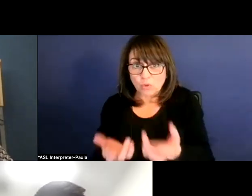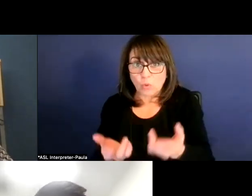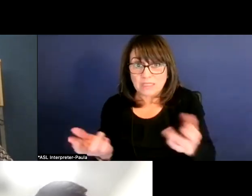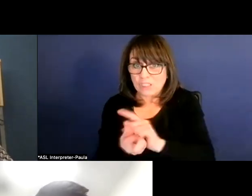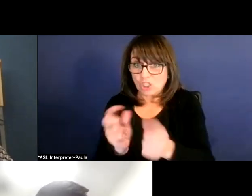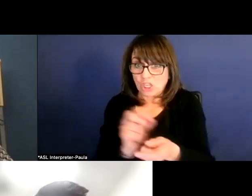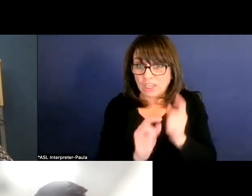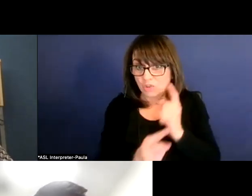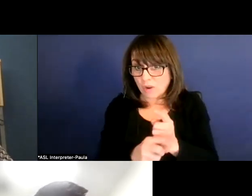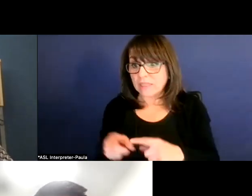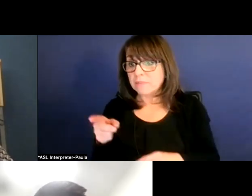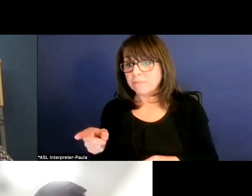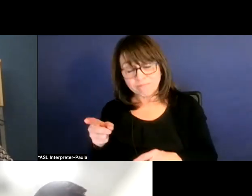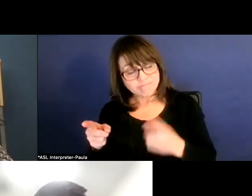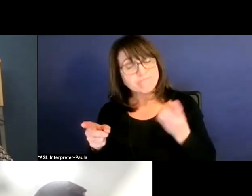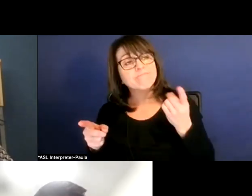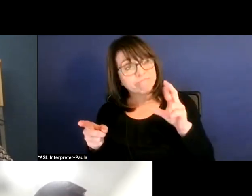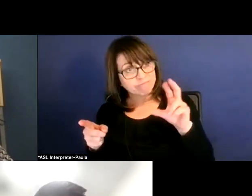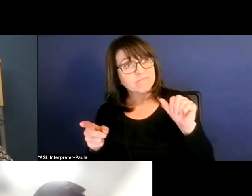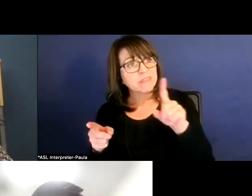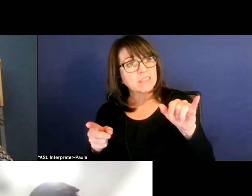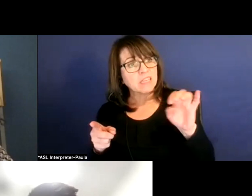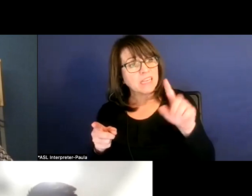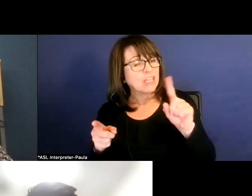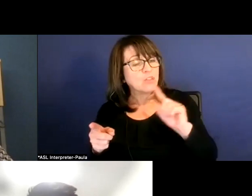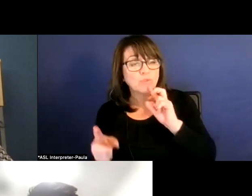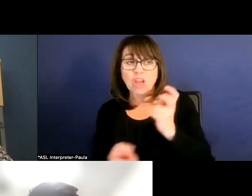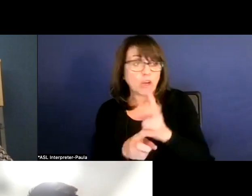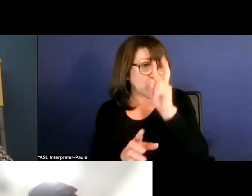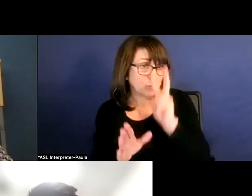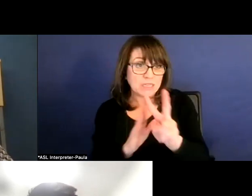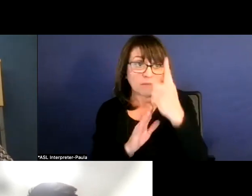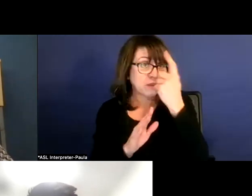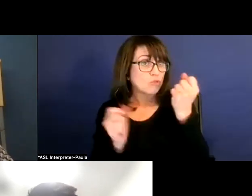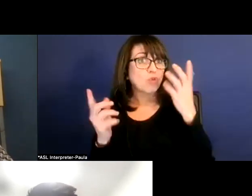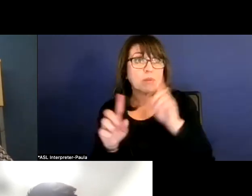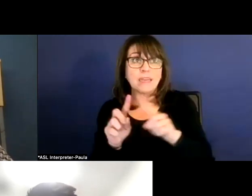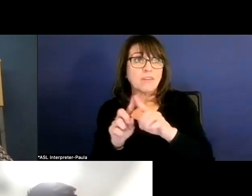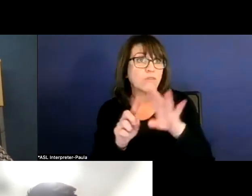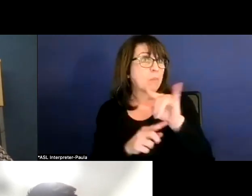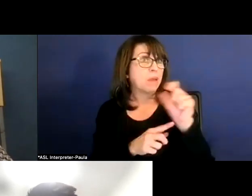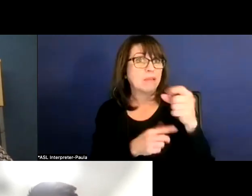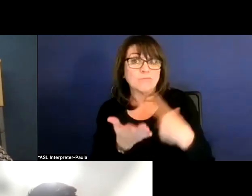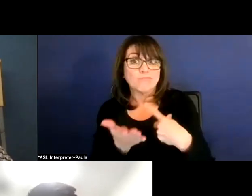It's just very hard to predict right now because there are different bills out there. And yeah, it's very hard.